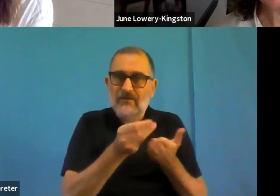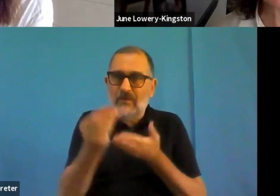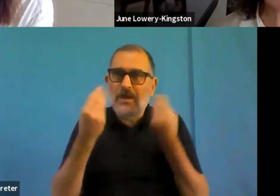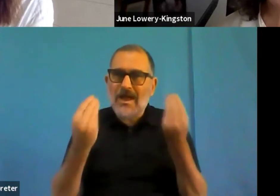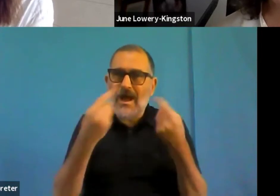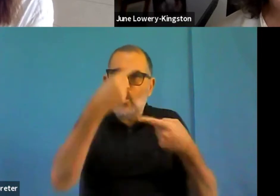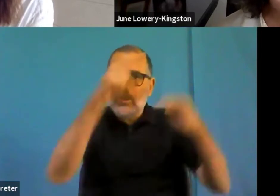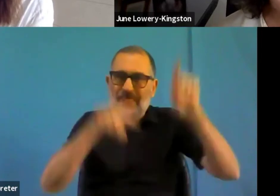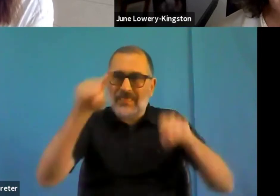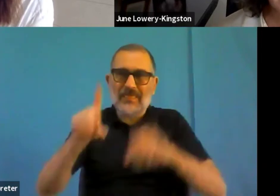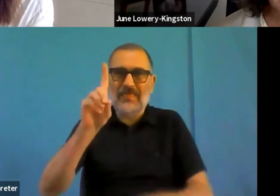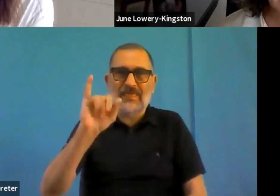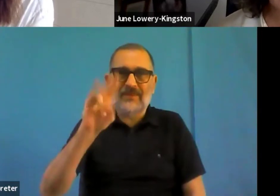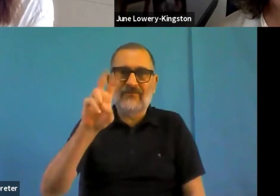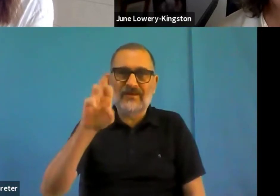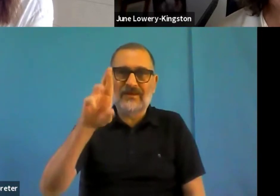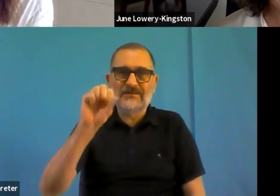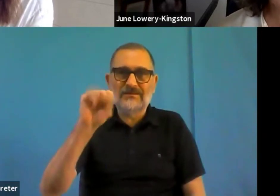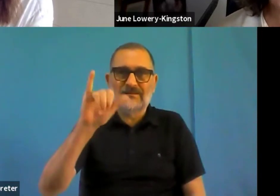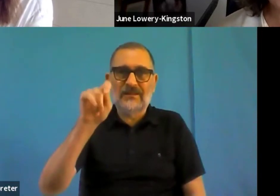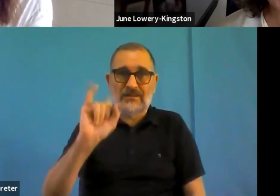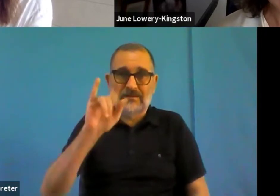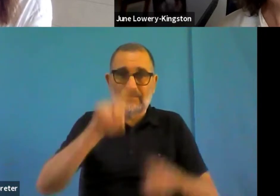It just gives it much more political attention than it's ever had before.